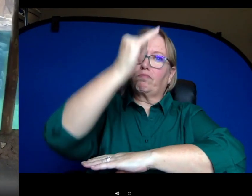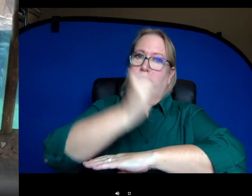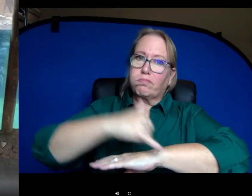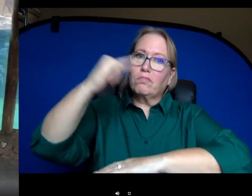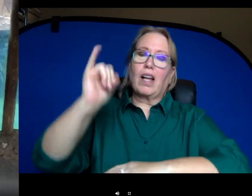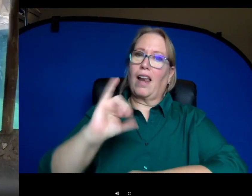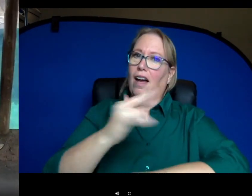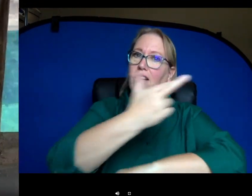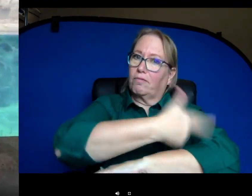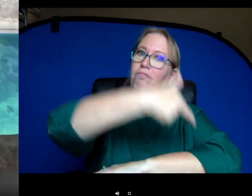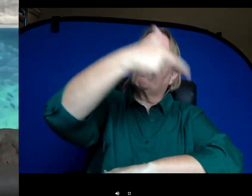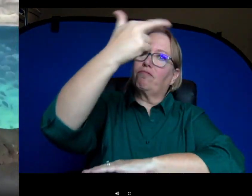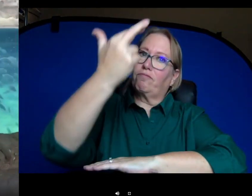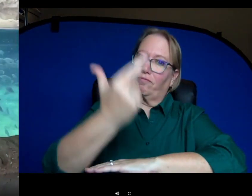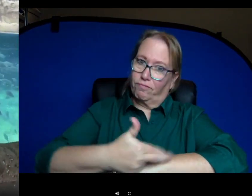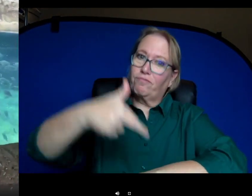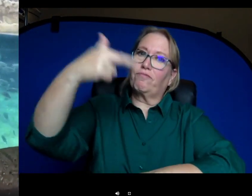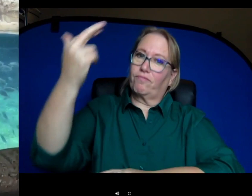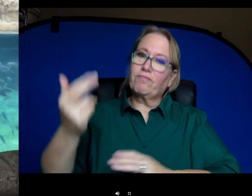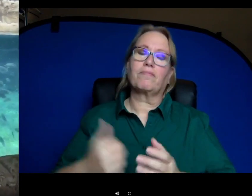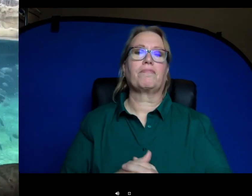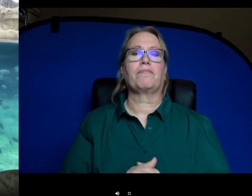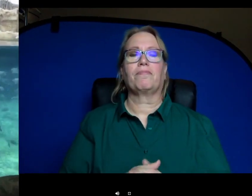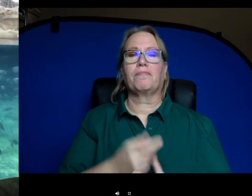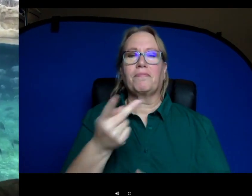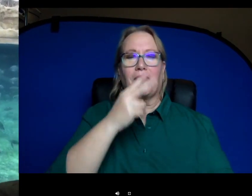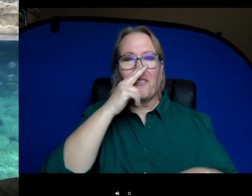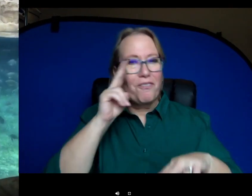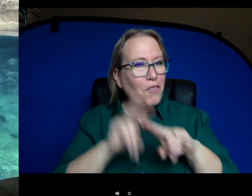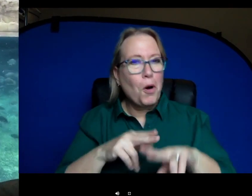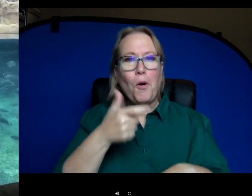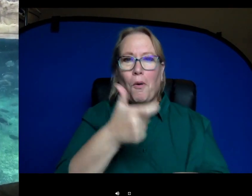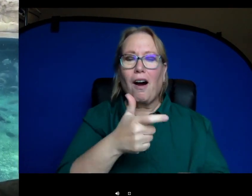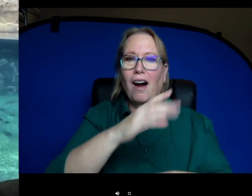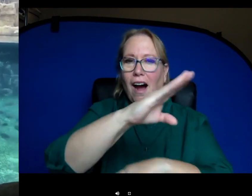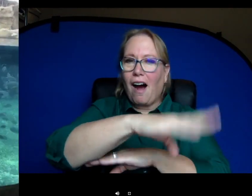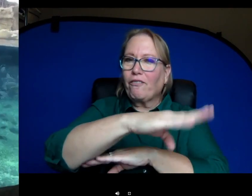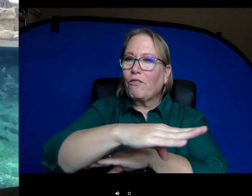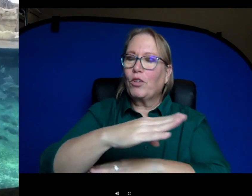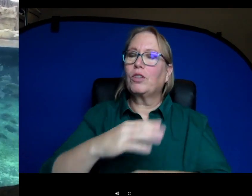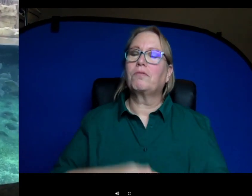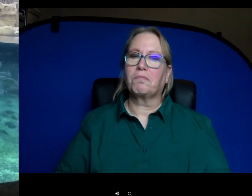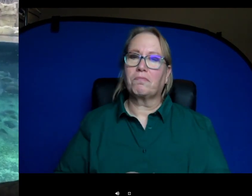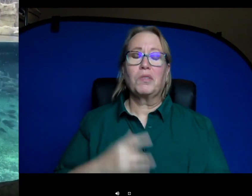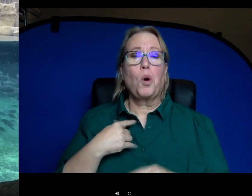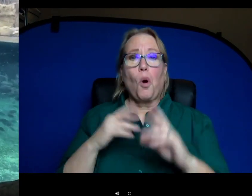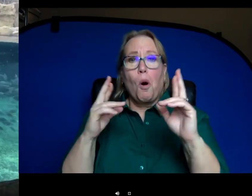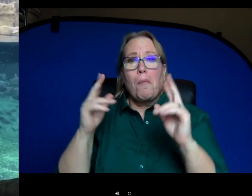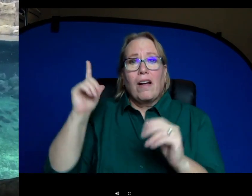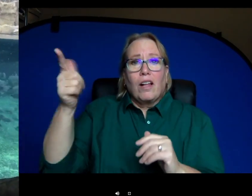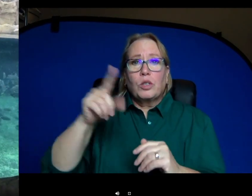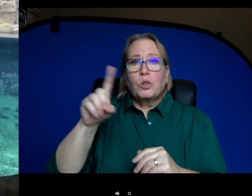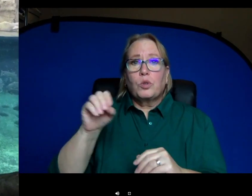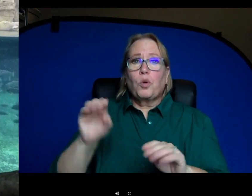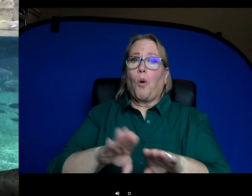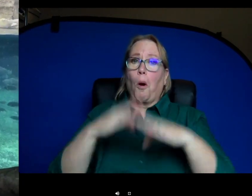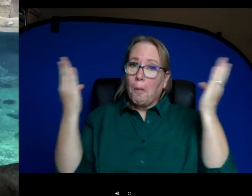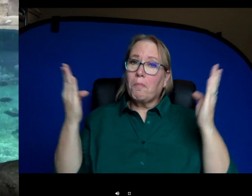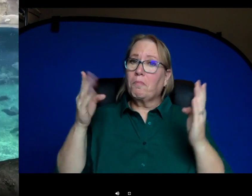porpoise would. So these two are really fun to watch in the late afternoons hopefully when the zoo opens back up you can make it here and I suggest coming